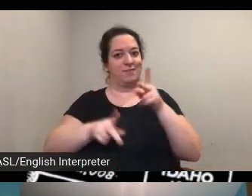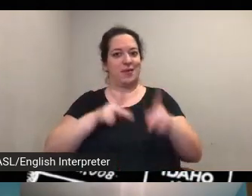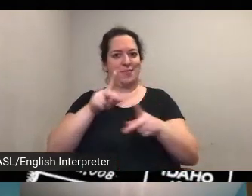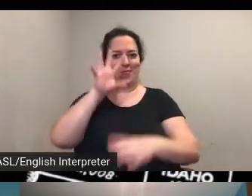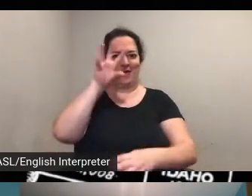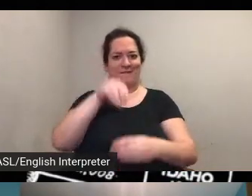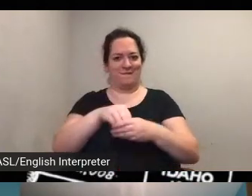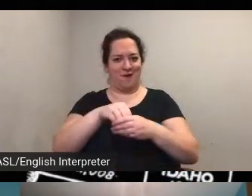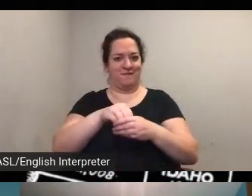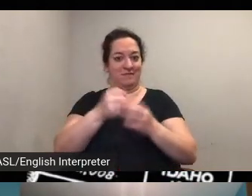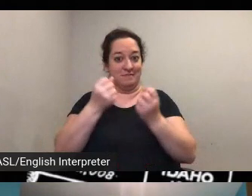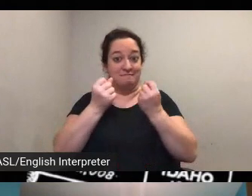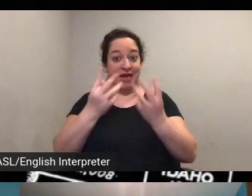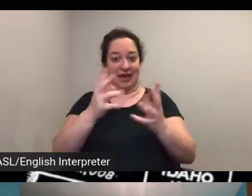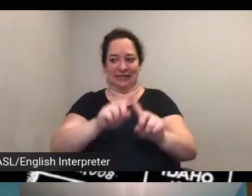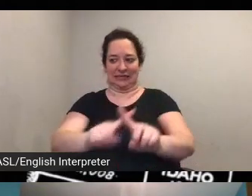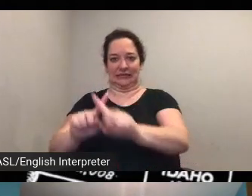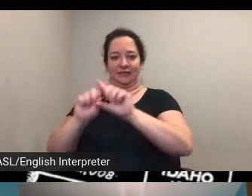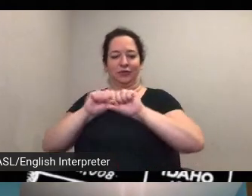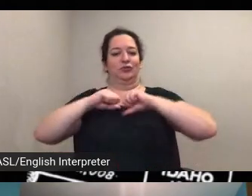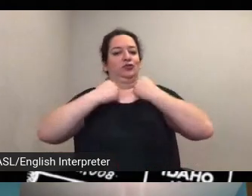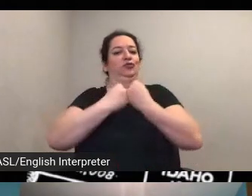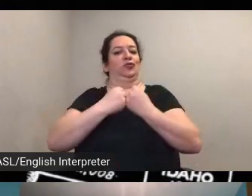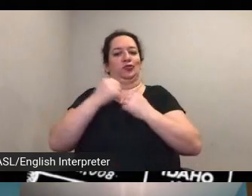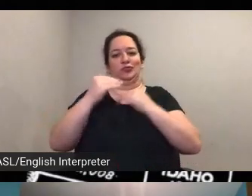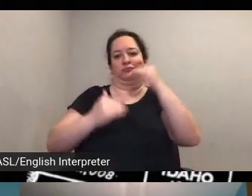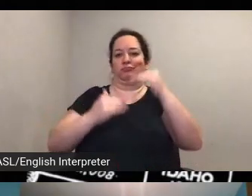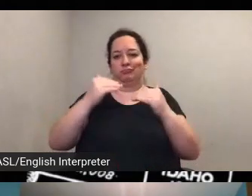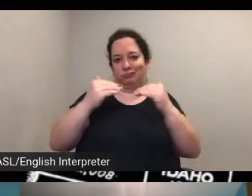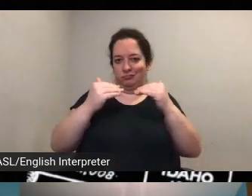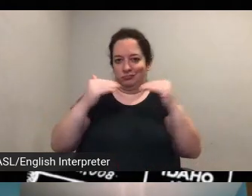many social justice reforms of the day uh that included